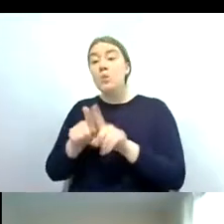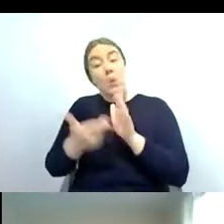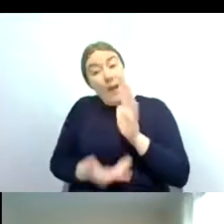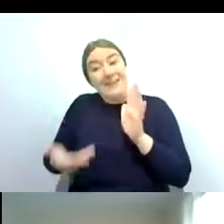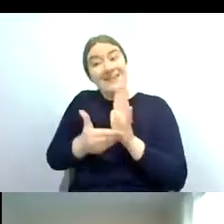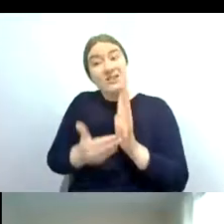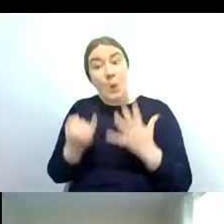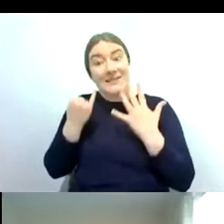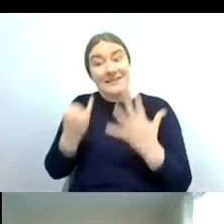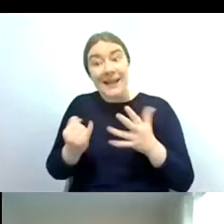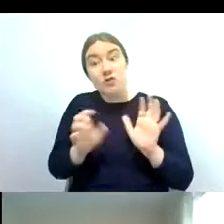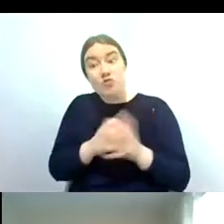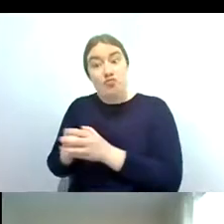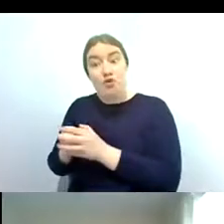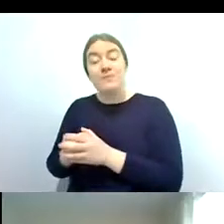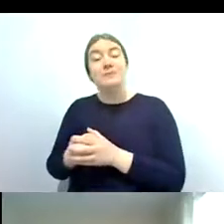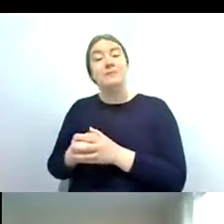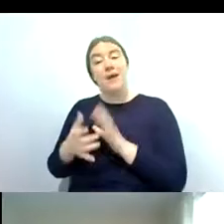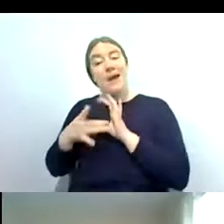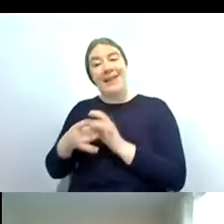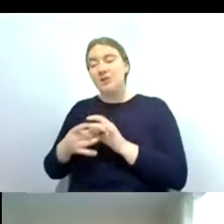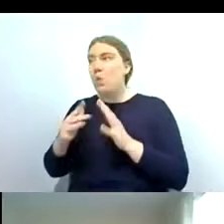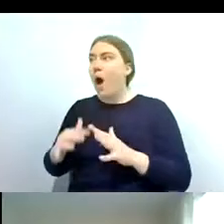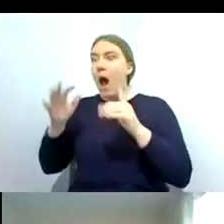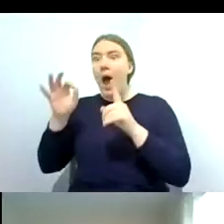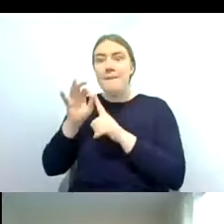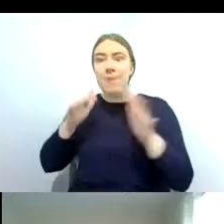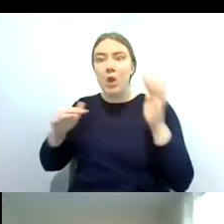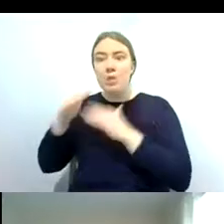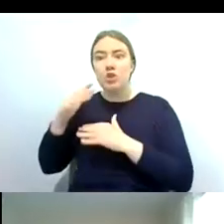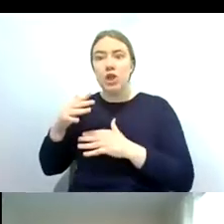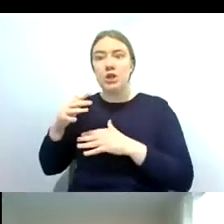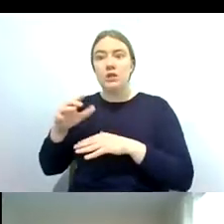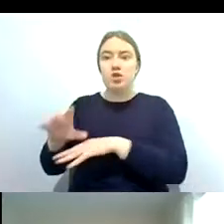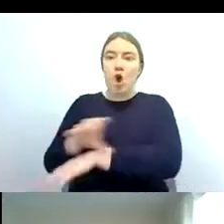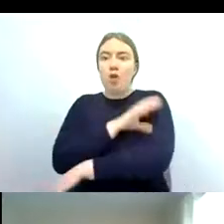that um are associated with high pollution tolerance so these additional six groups